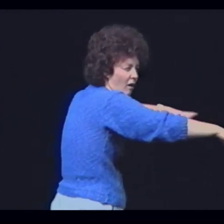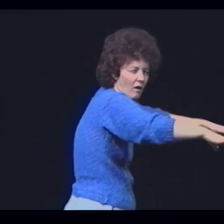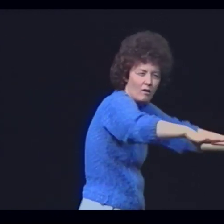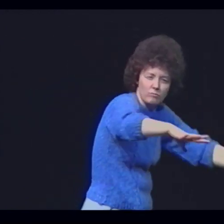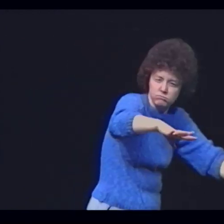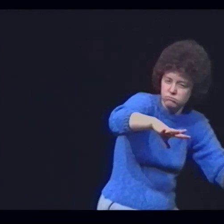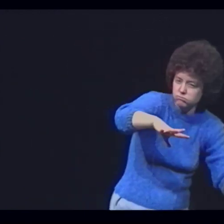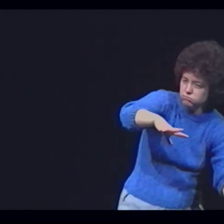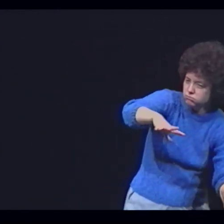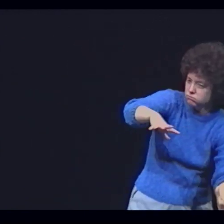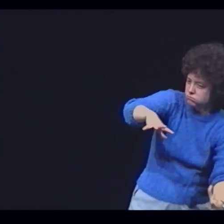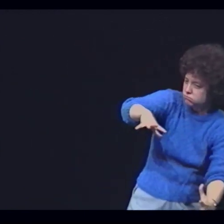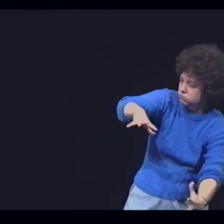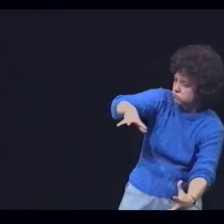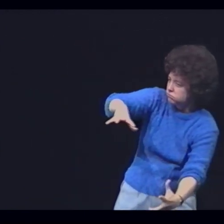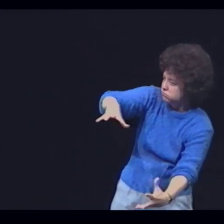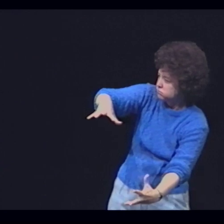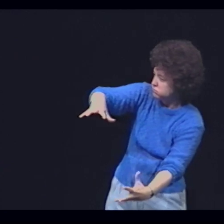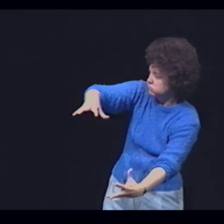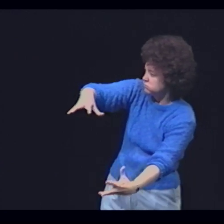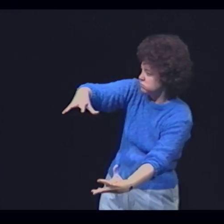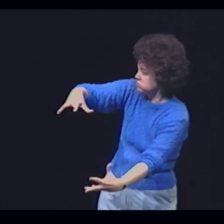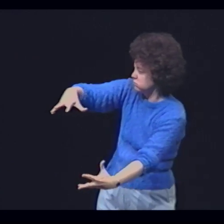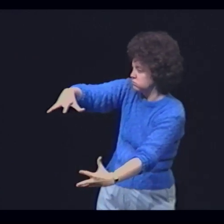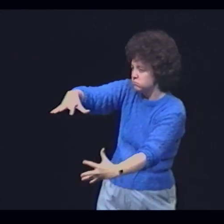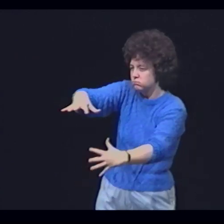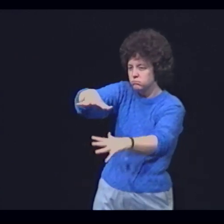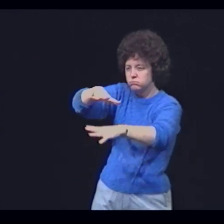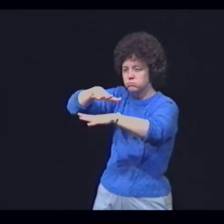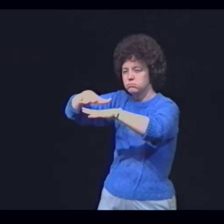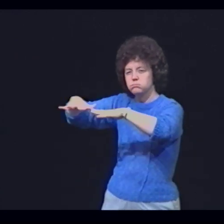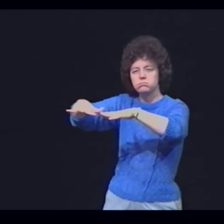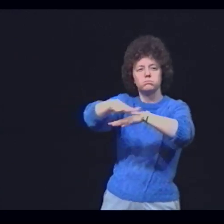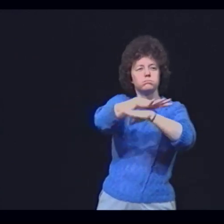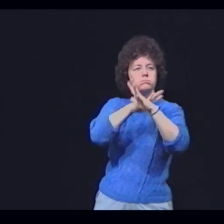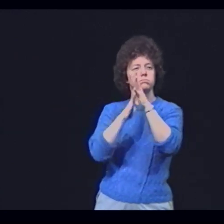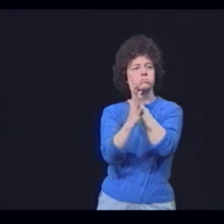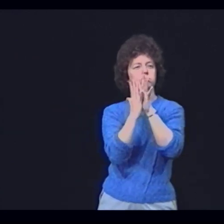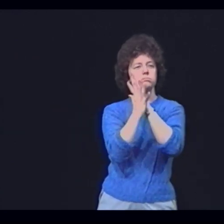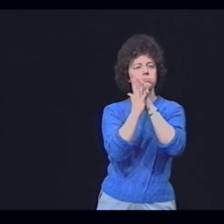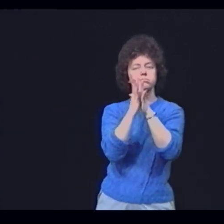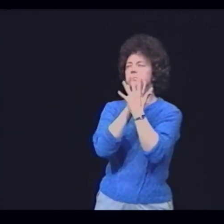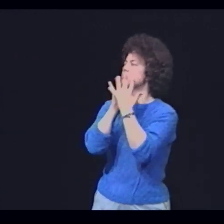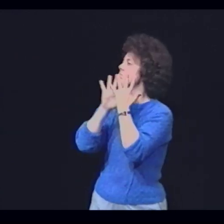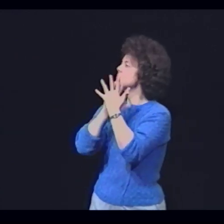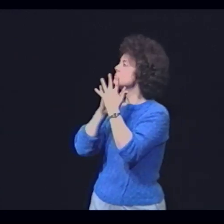Rose the murmur... of the millions